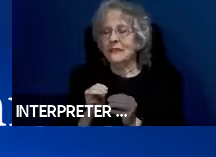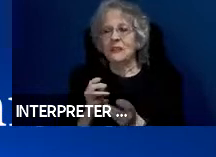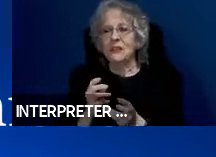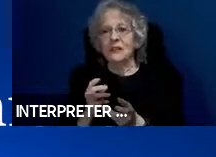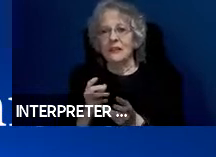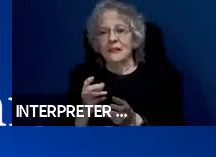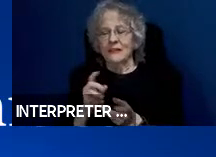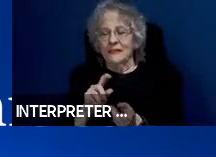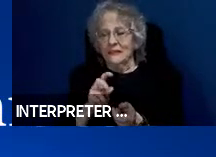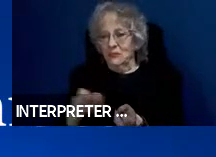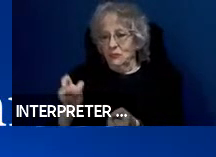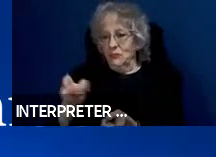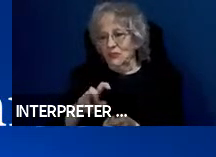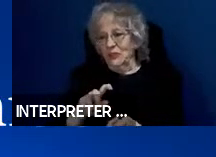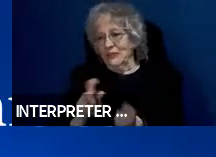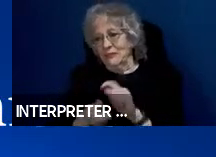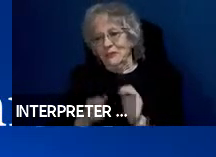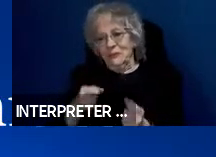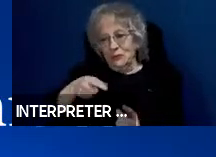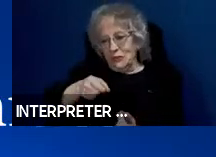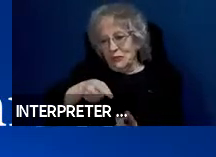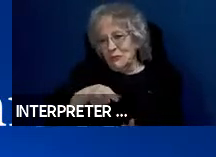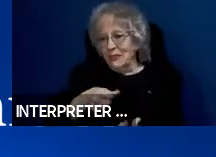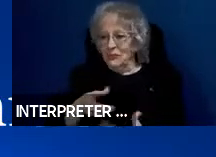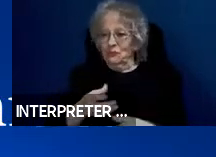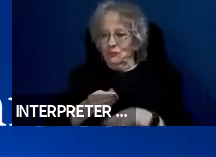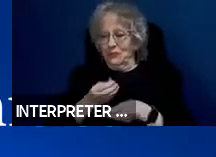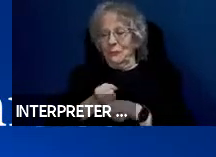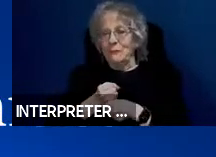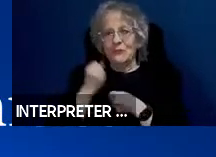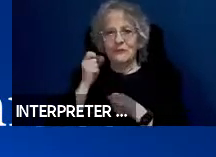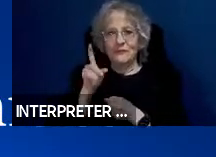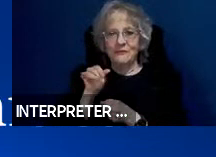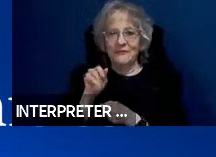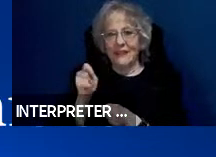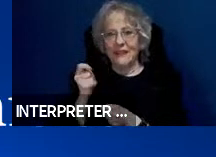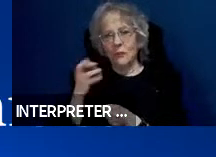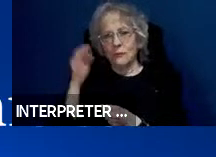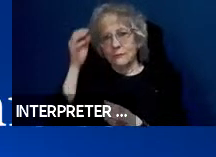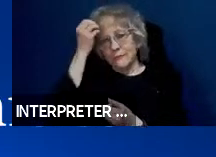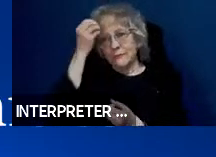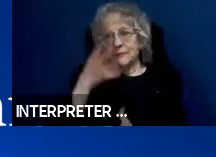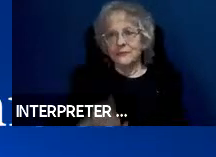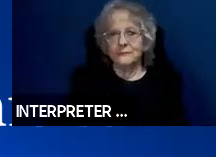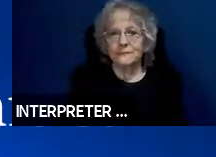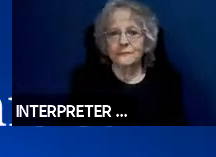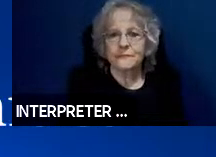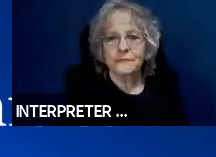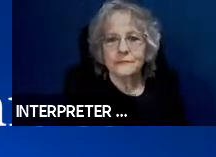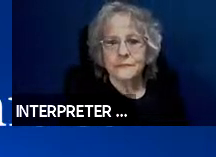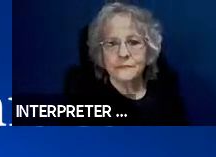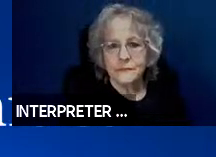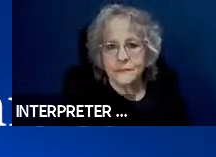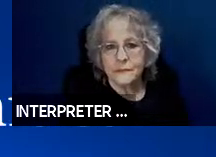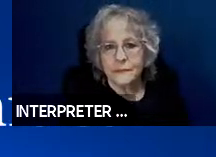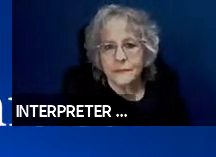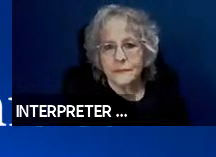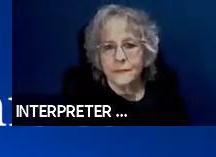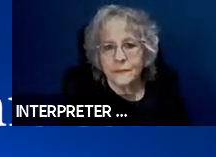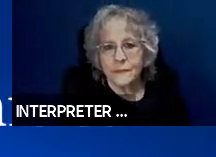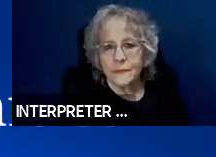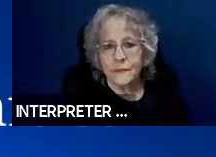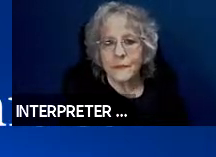interchange, transmission or reception of data information. Those are all action words that I